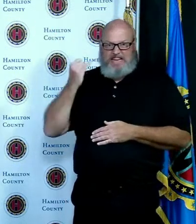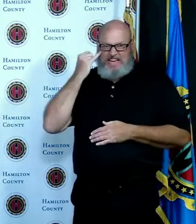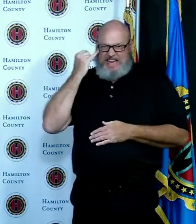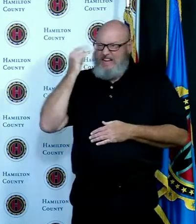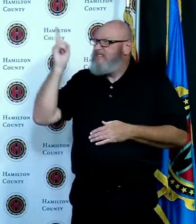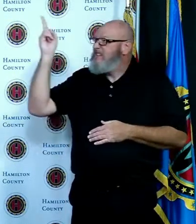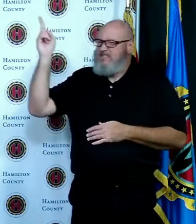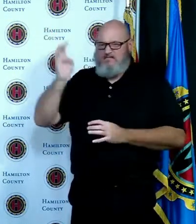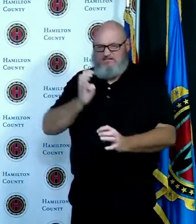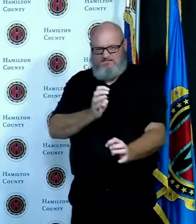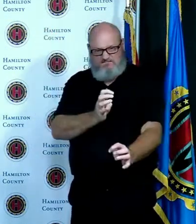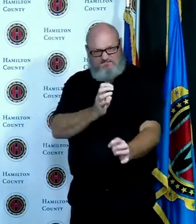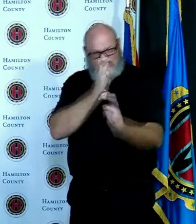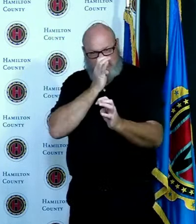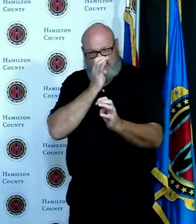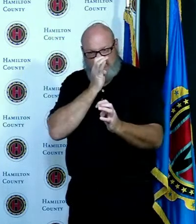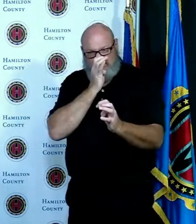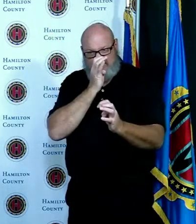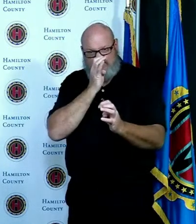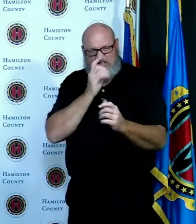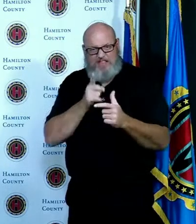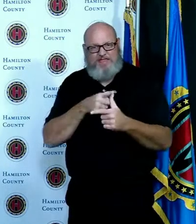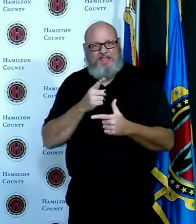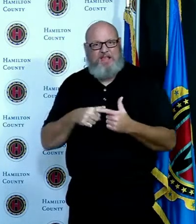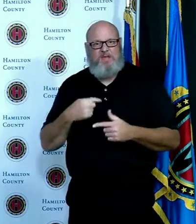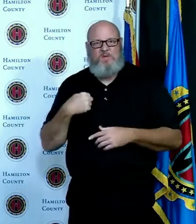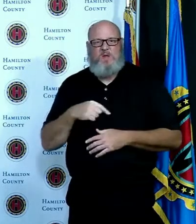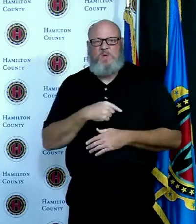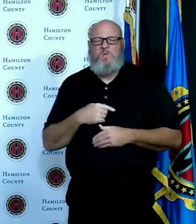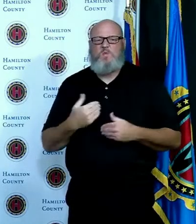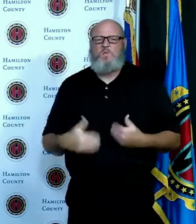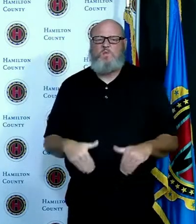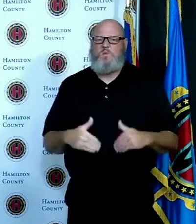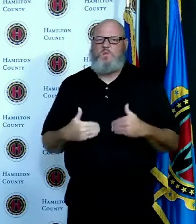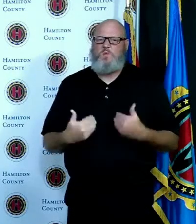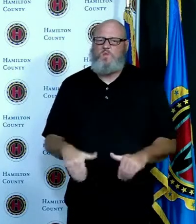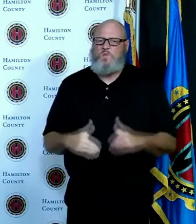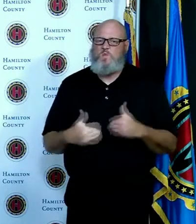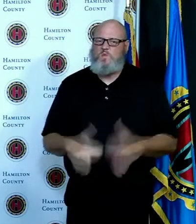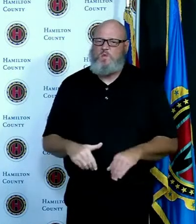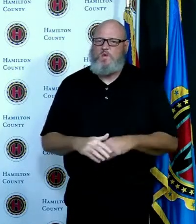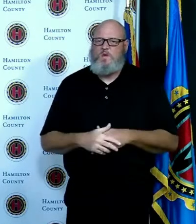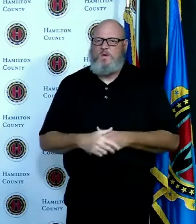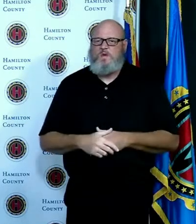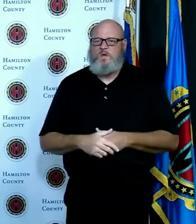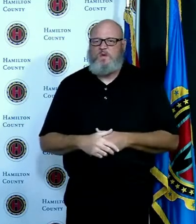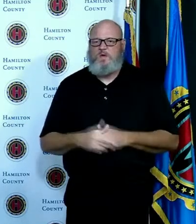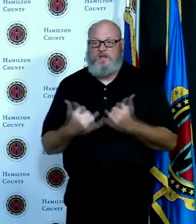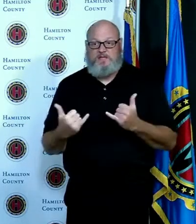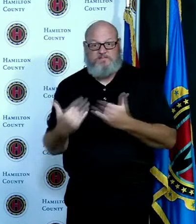counties we would be impacted by that that is not what we heard today but I think these things are